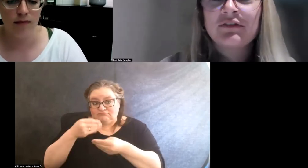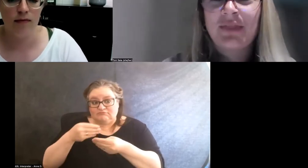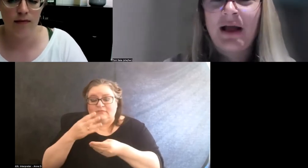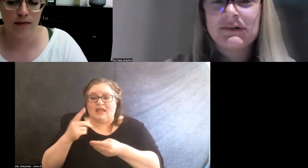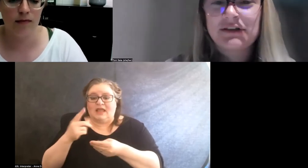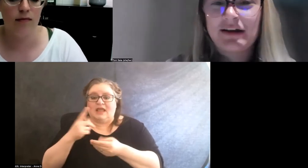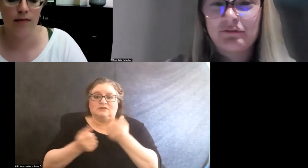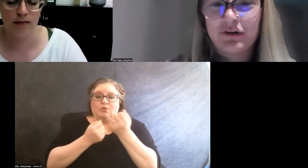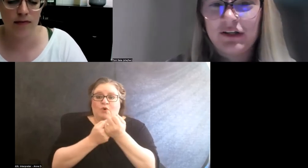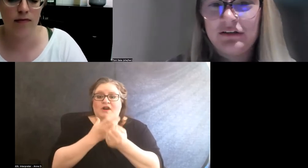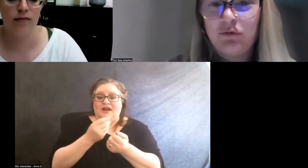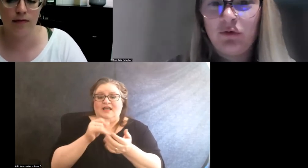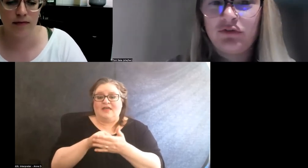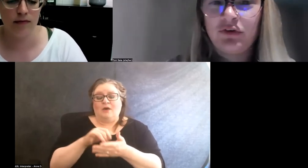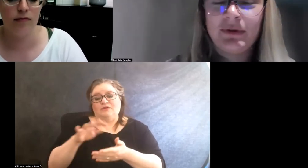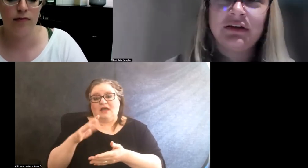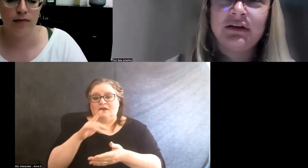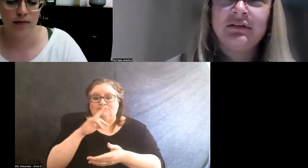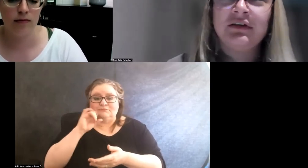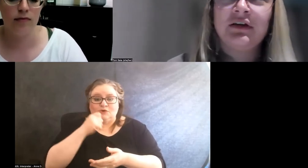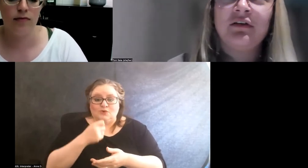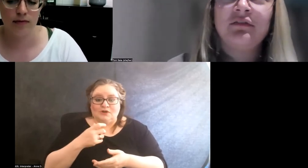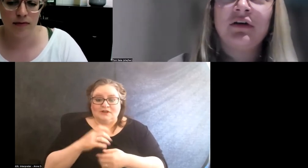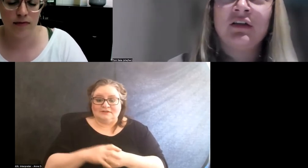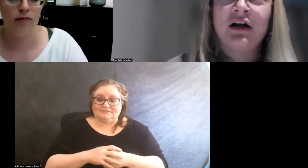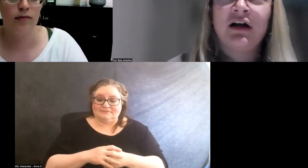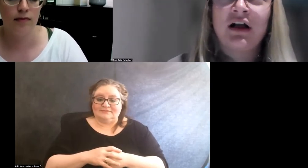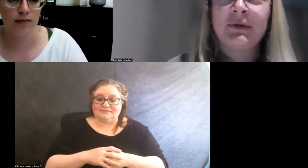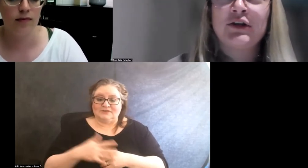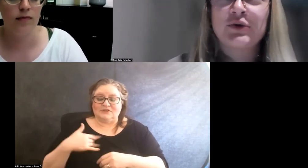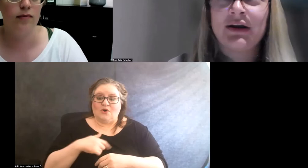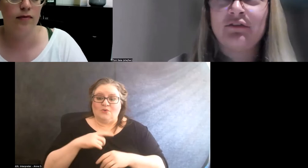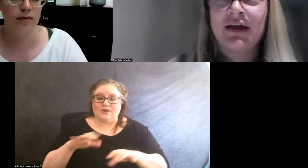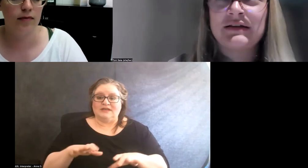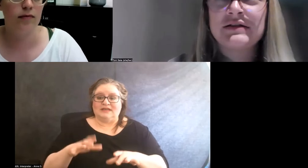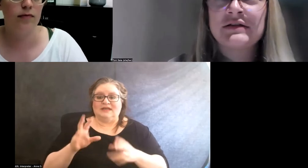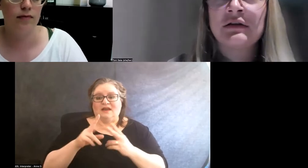So that was kind of really cool. So we did, you know, a couple of joint events.